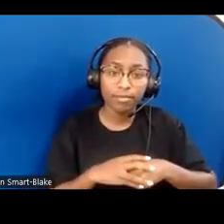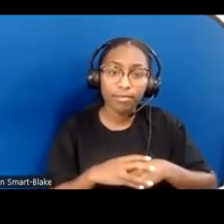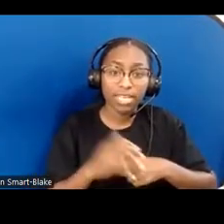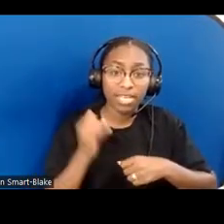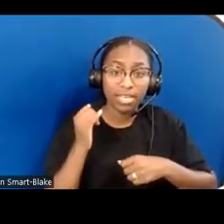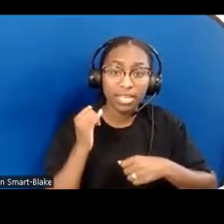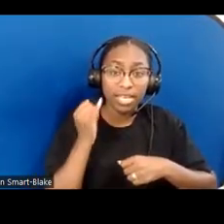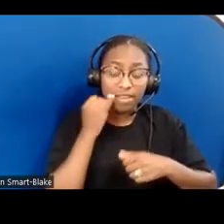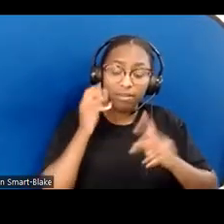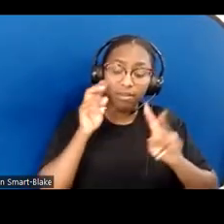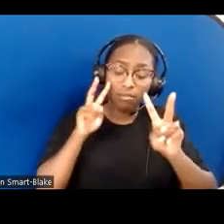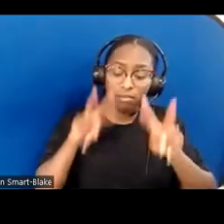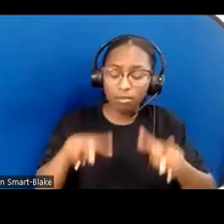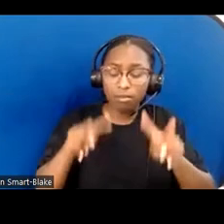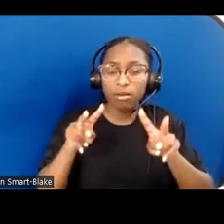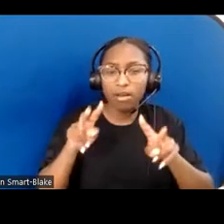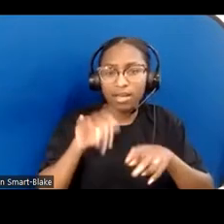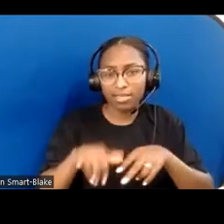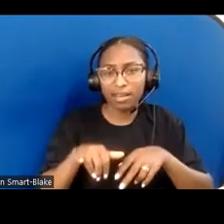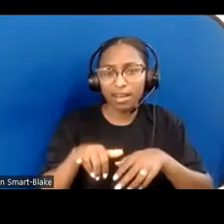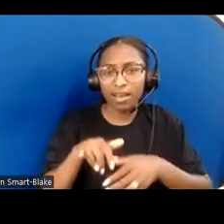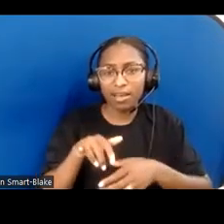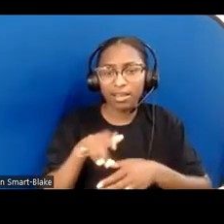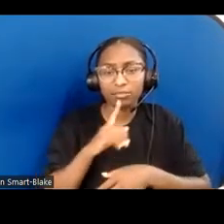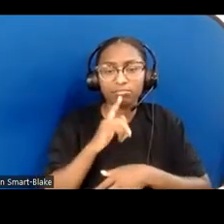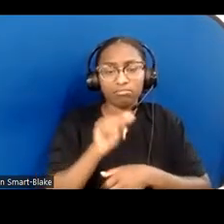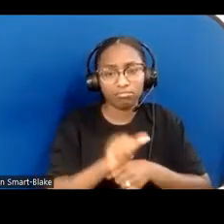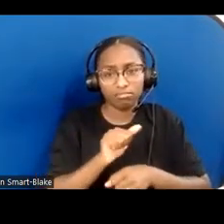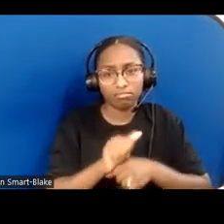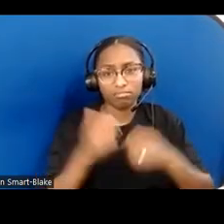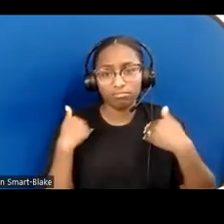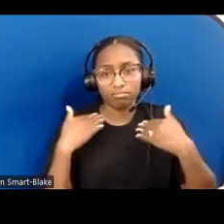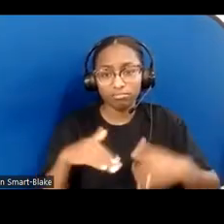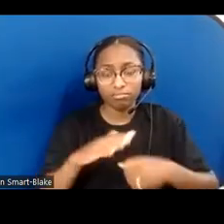with which at the heart is a premise that the powerful reach down and help the powerless.